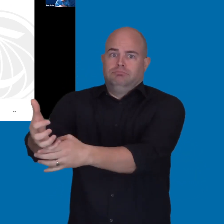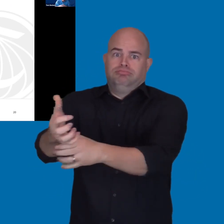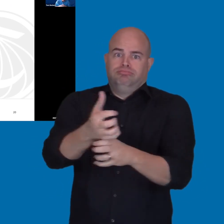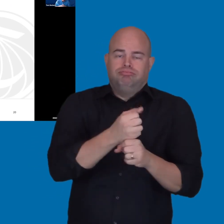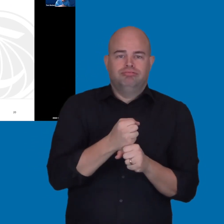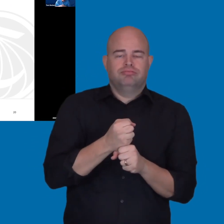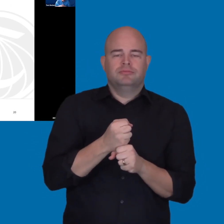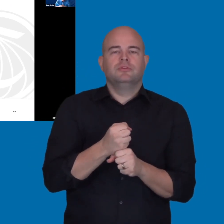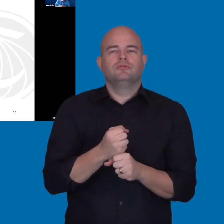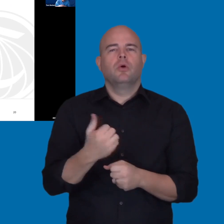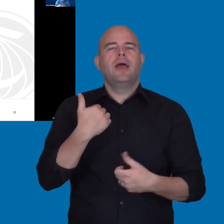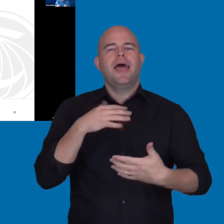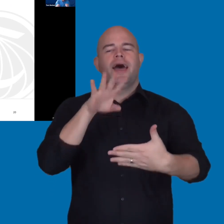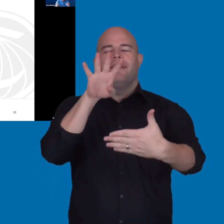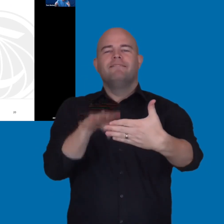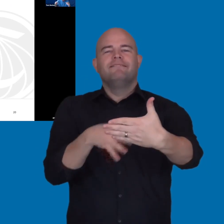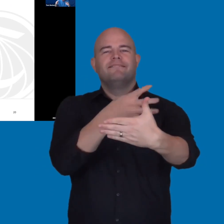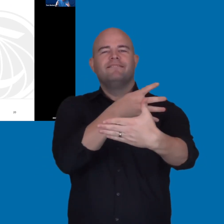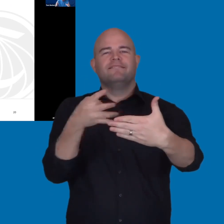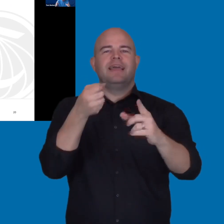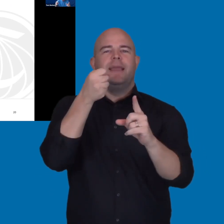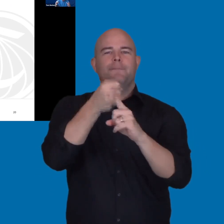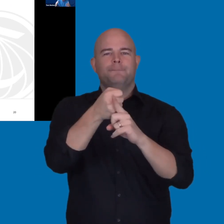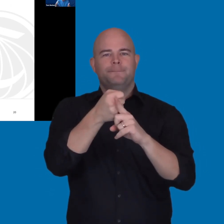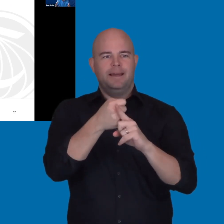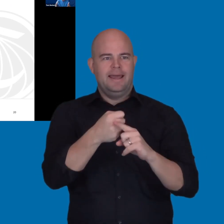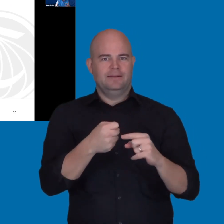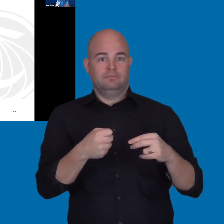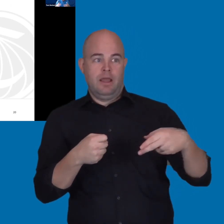where you map things like high impact, medium impact,